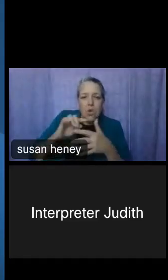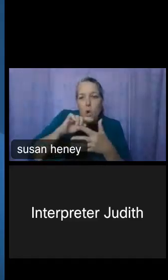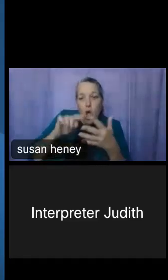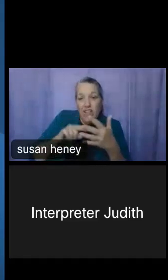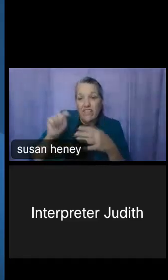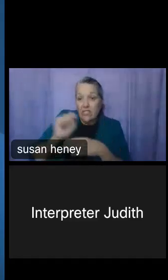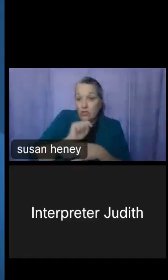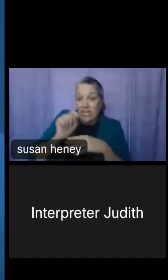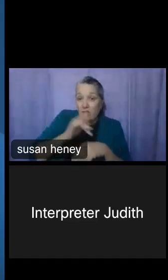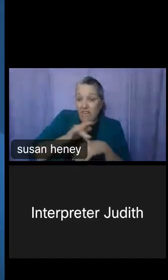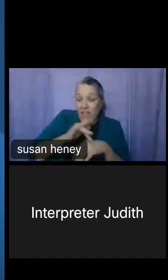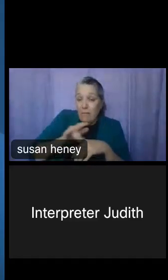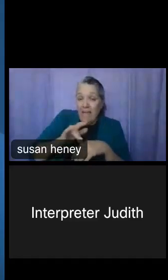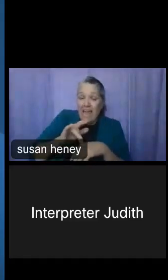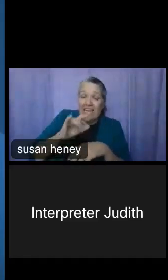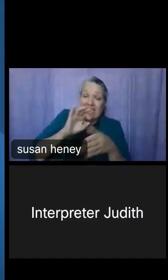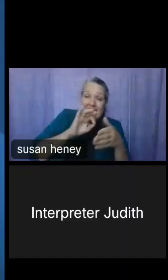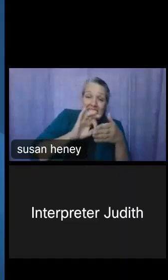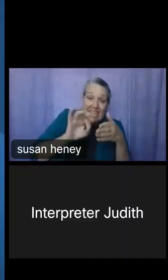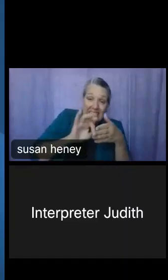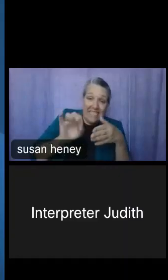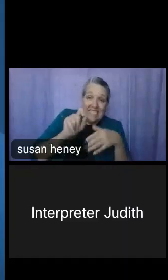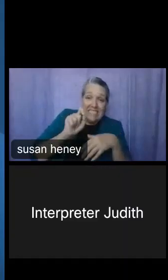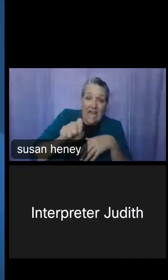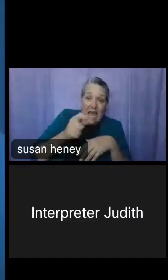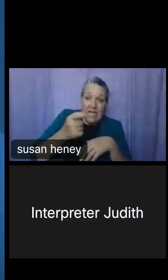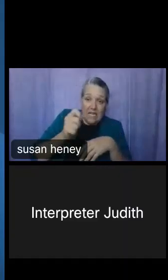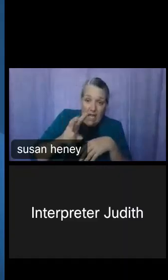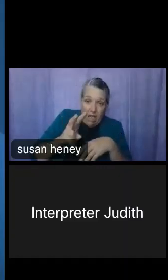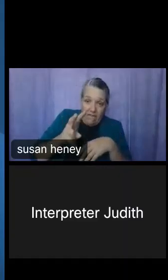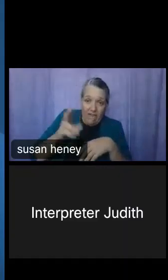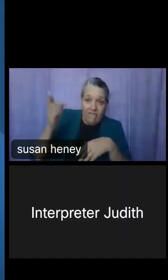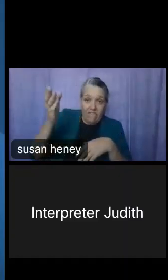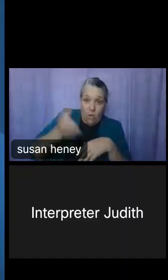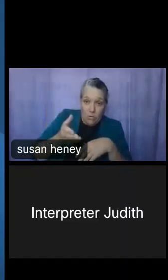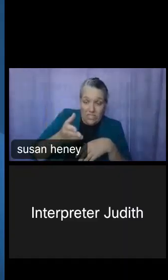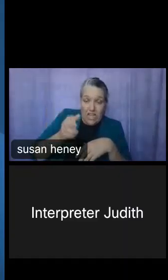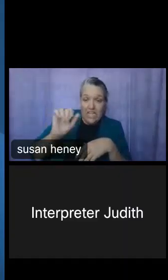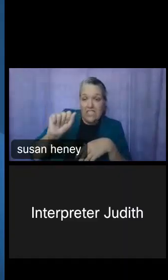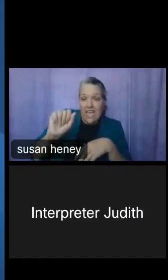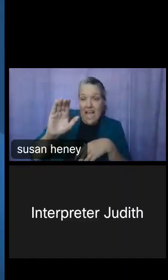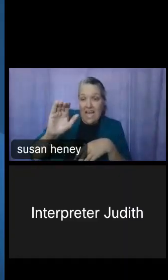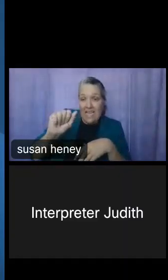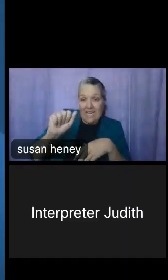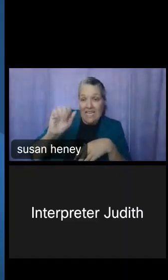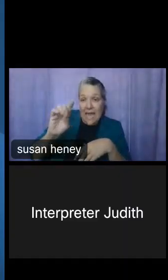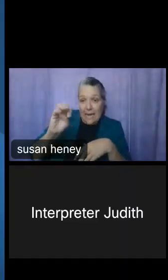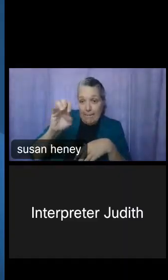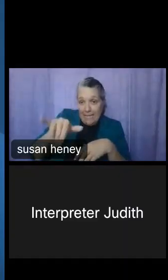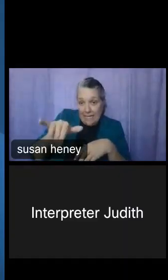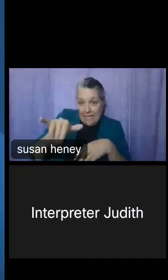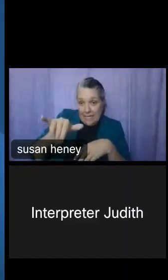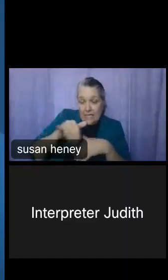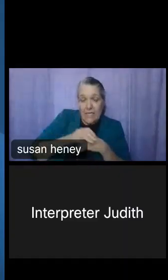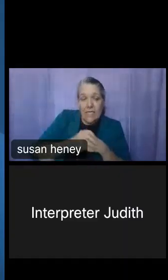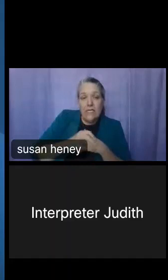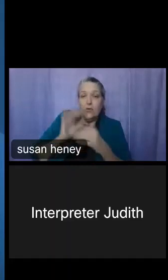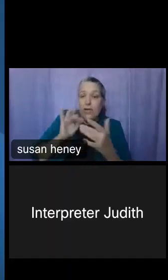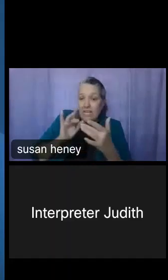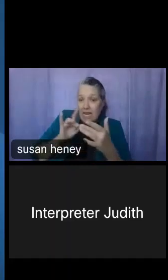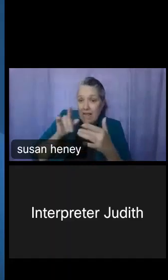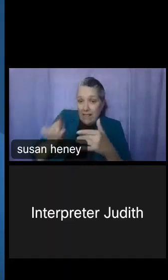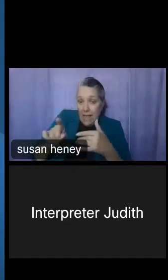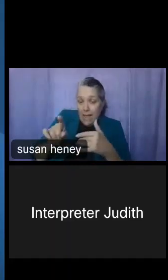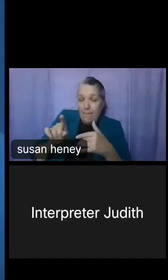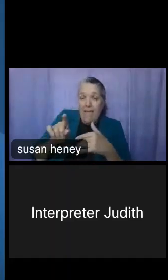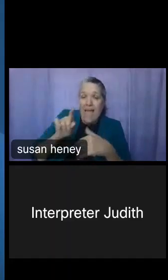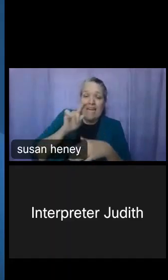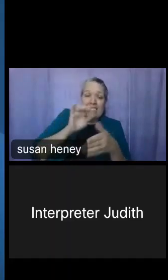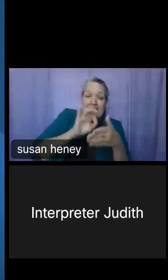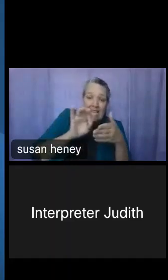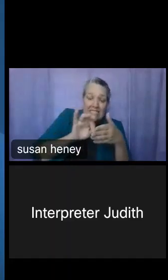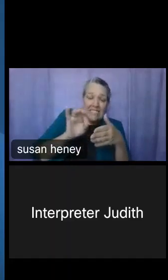at census.gov/academy, and you can contact them if you need to at census.askdata@census.gov.